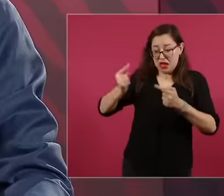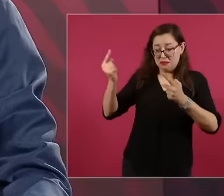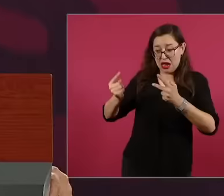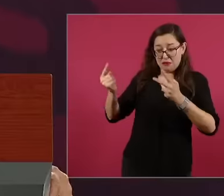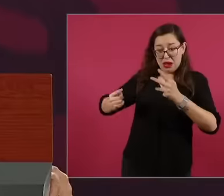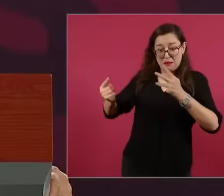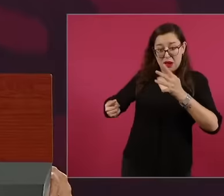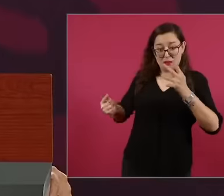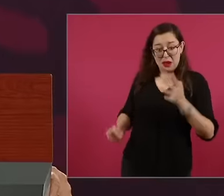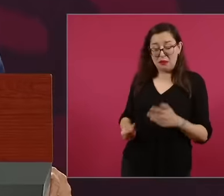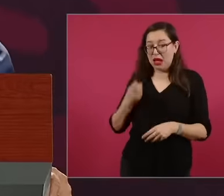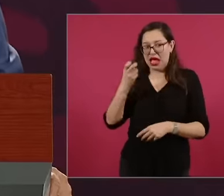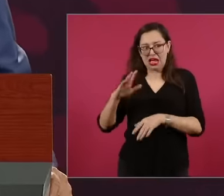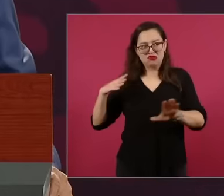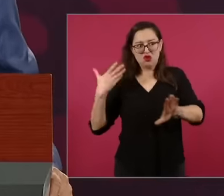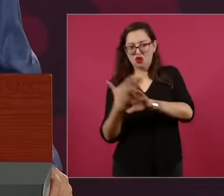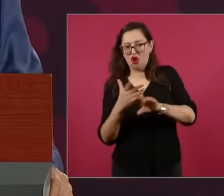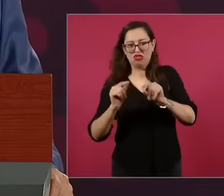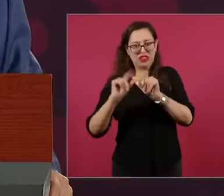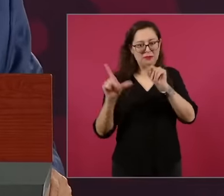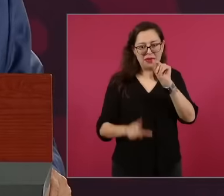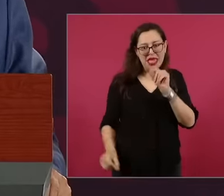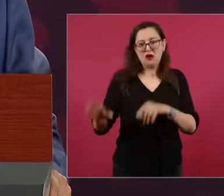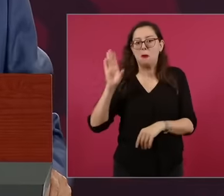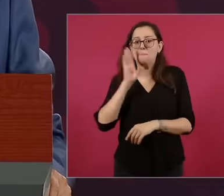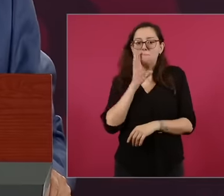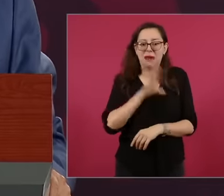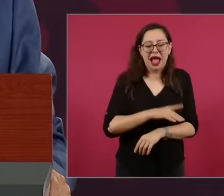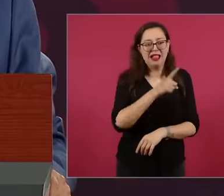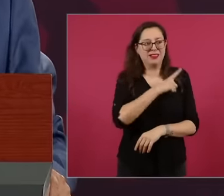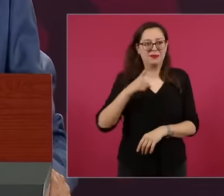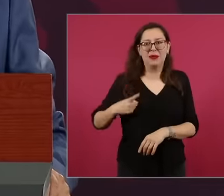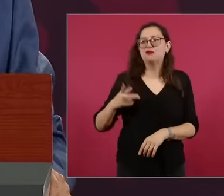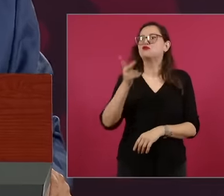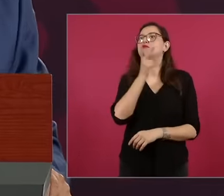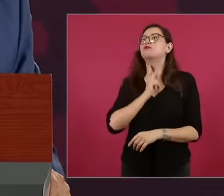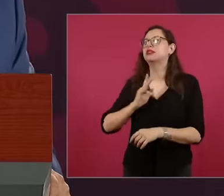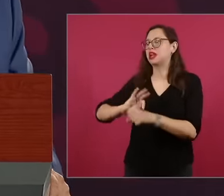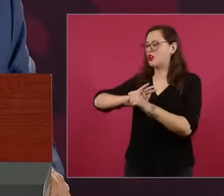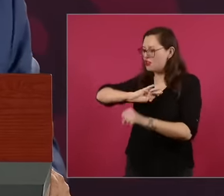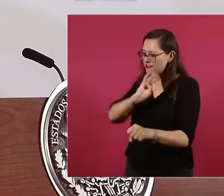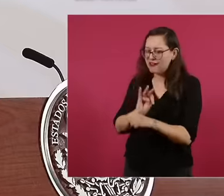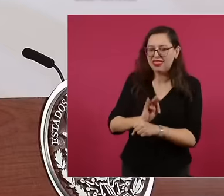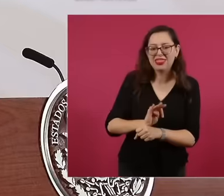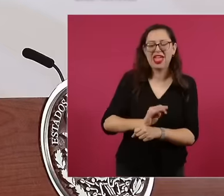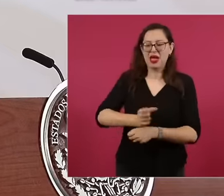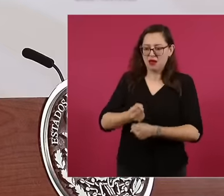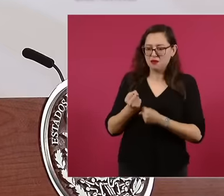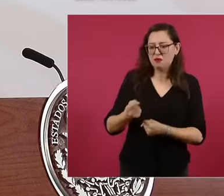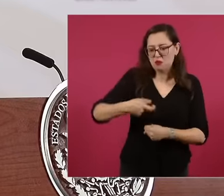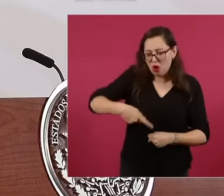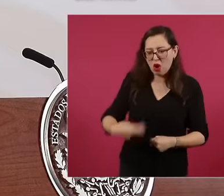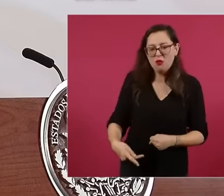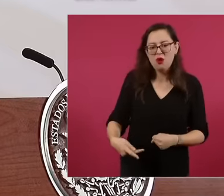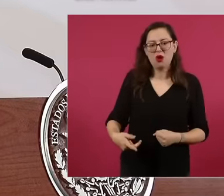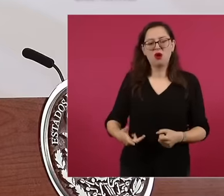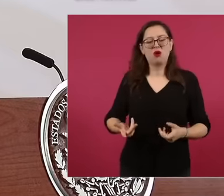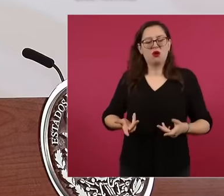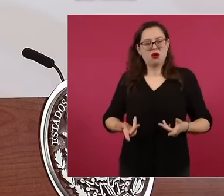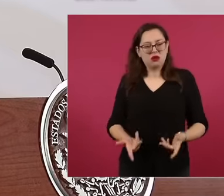how it was not convenient And how we had to defend the oil And how we should concentrate,